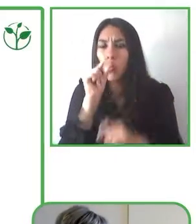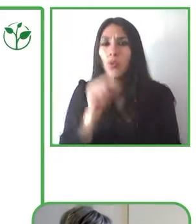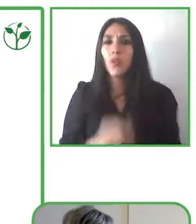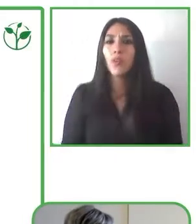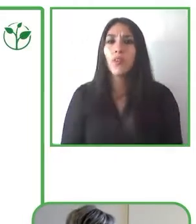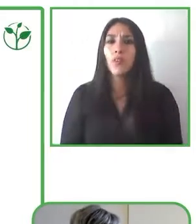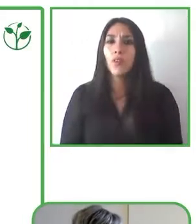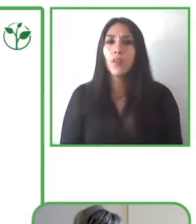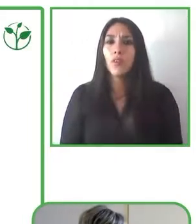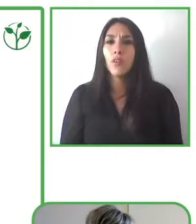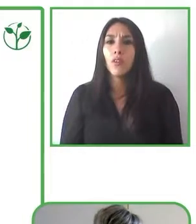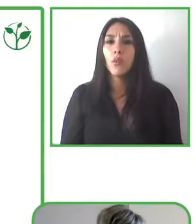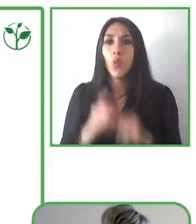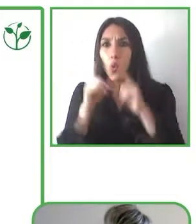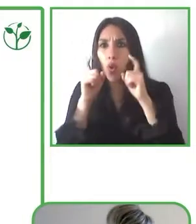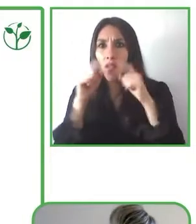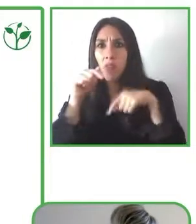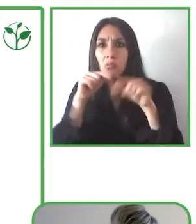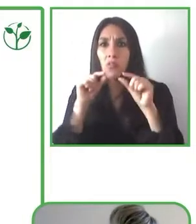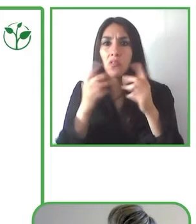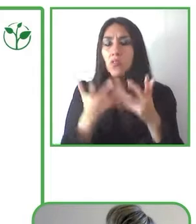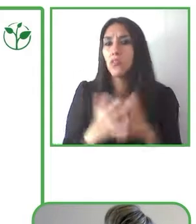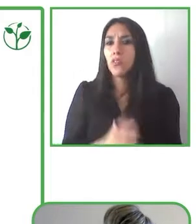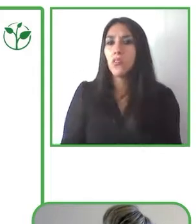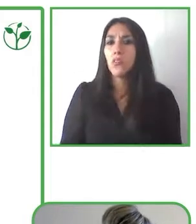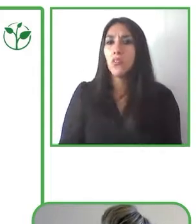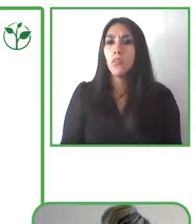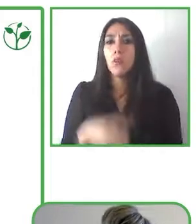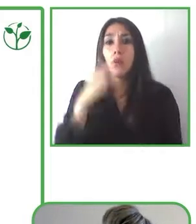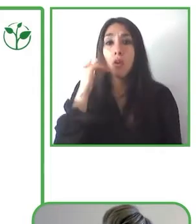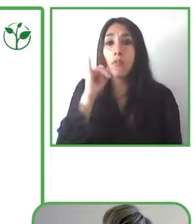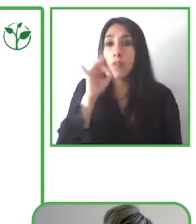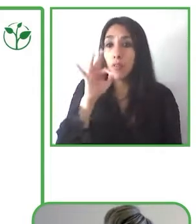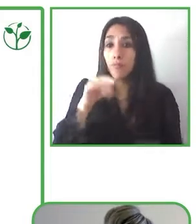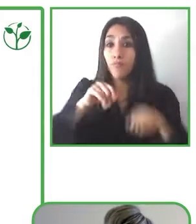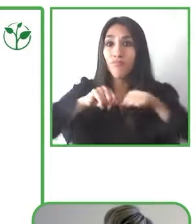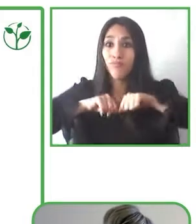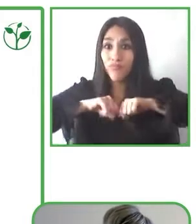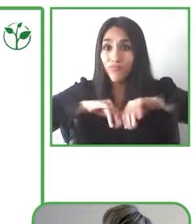And so, what happened, because when the flow of information